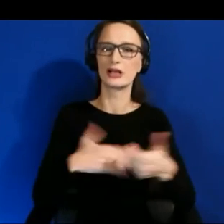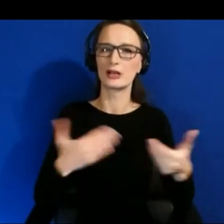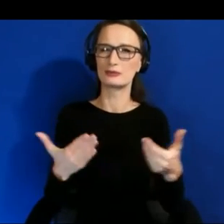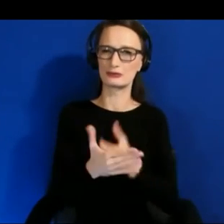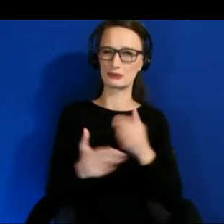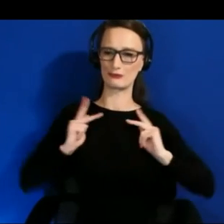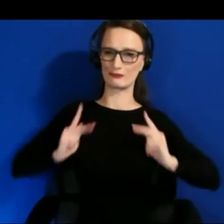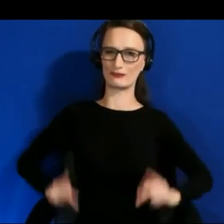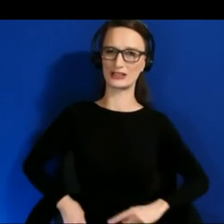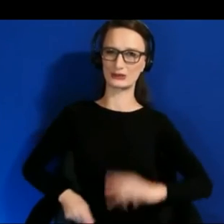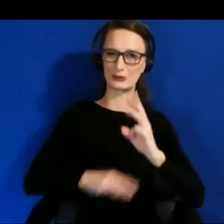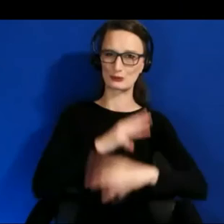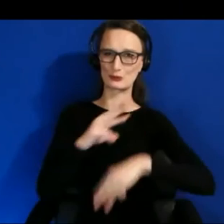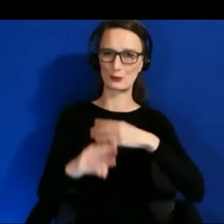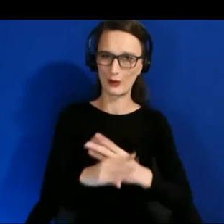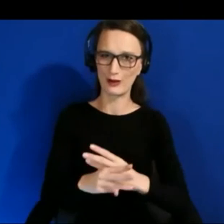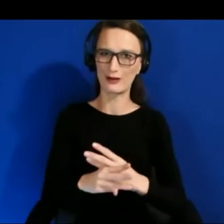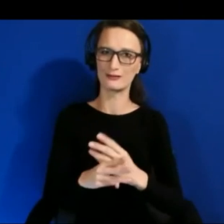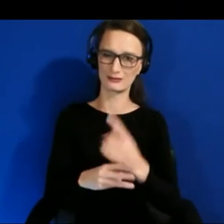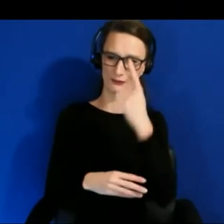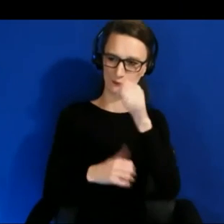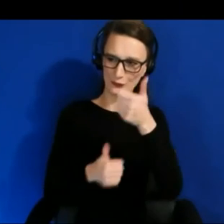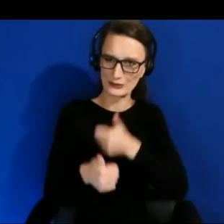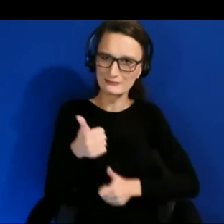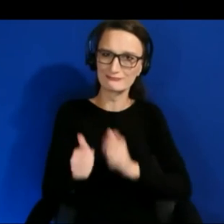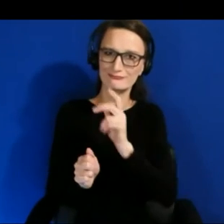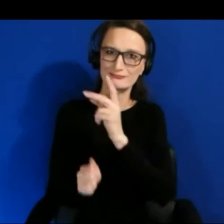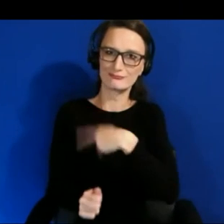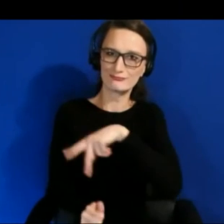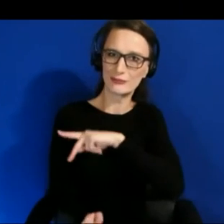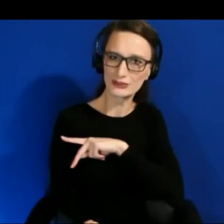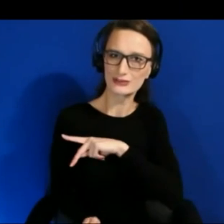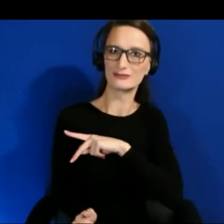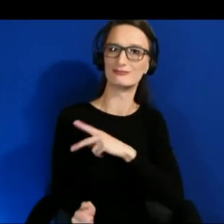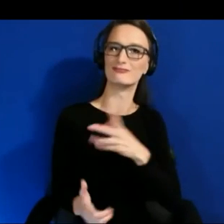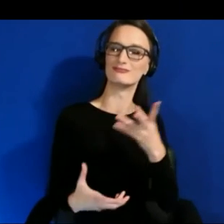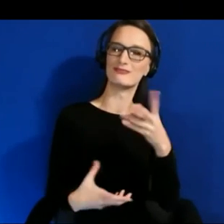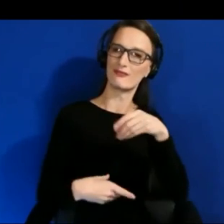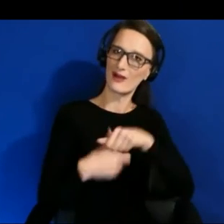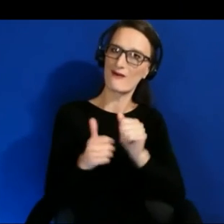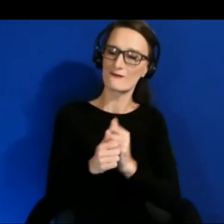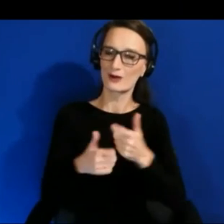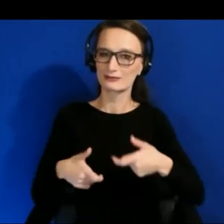devices, and it's really important to get that right, and that's why the edge cases